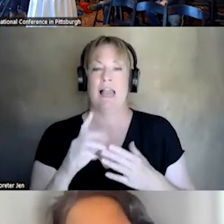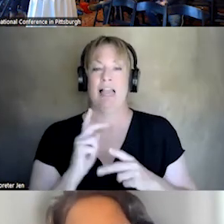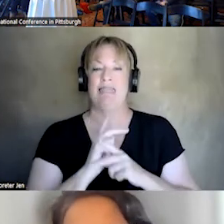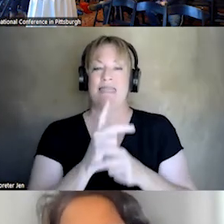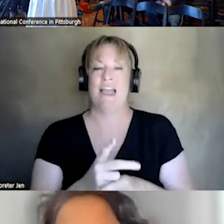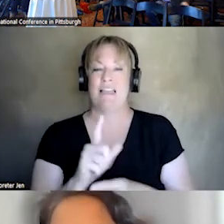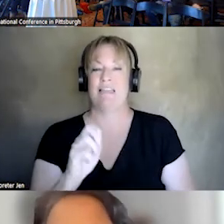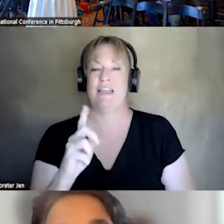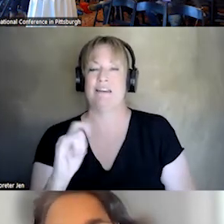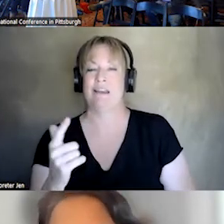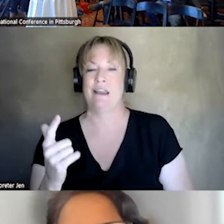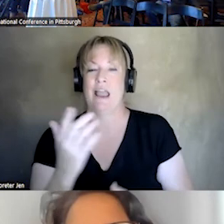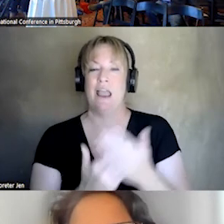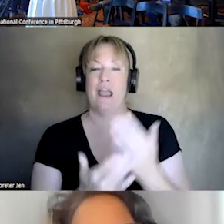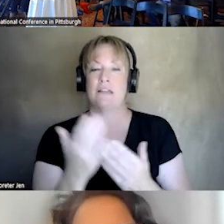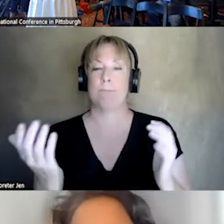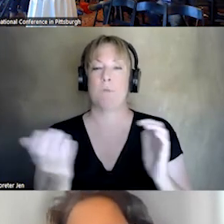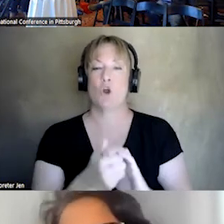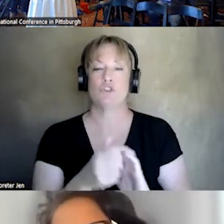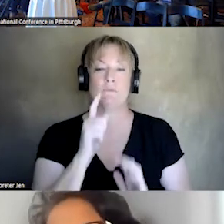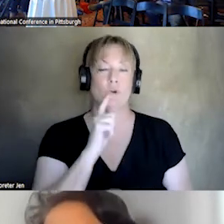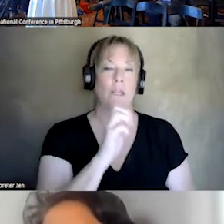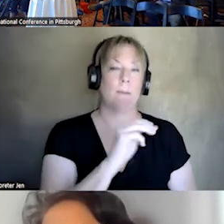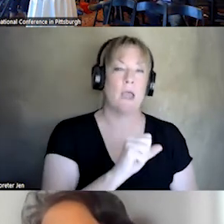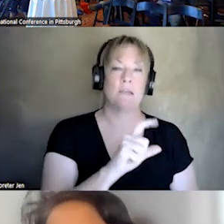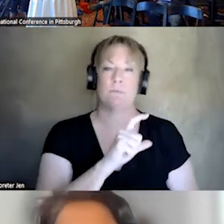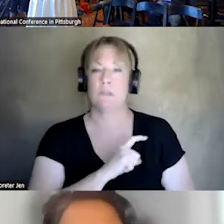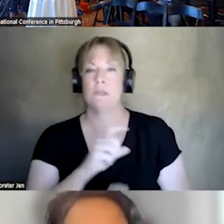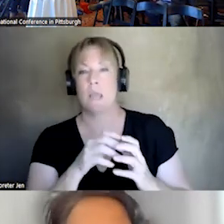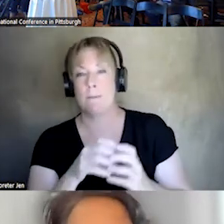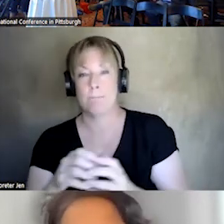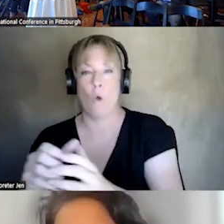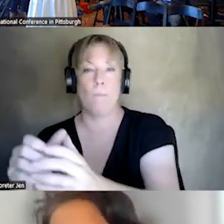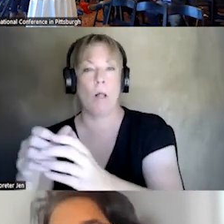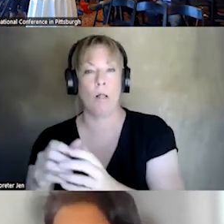LOOKING AT PARTNERSHIPS, EMS, POLICE, MOBILE CRISIS, THAT PAPER COVERED SOME OF THE THINGS